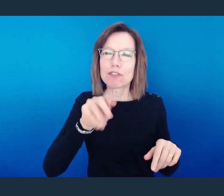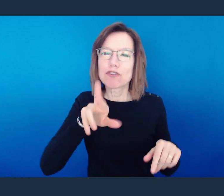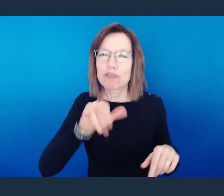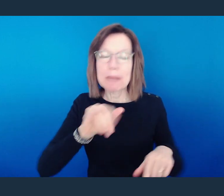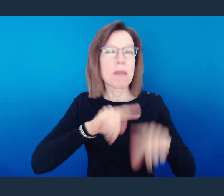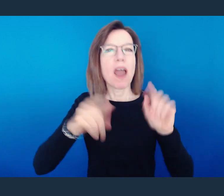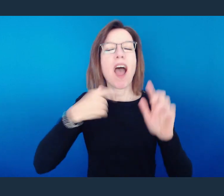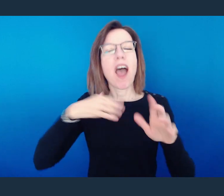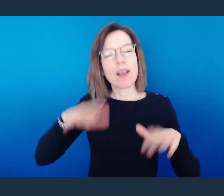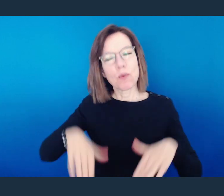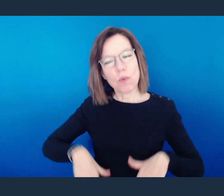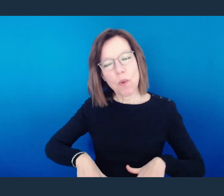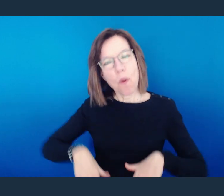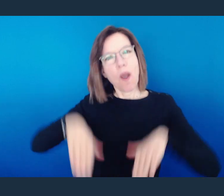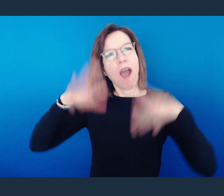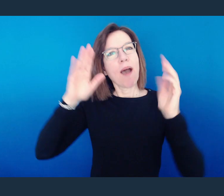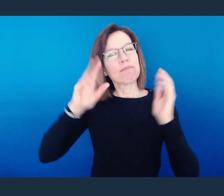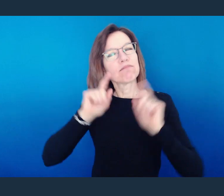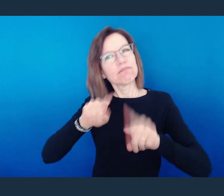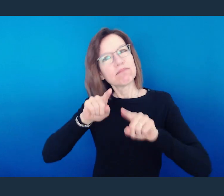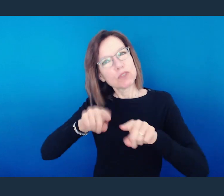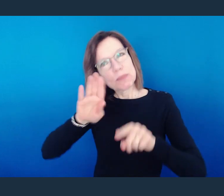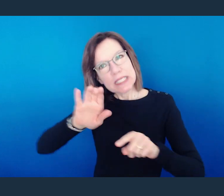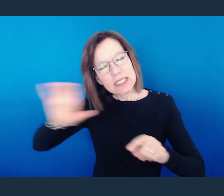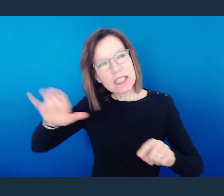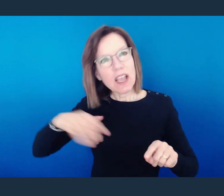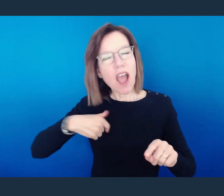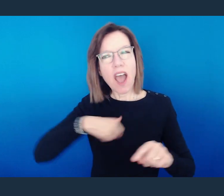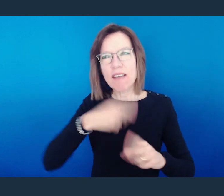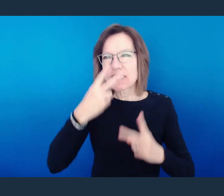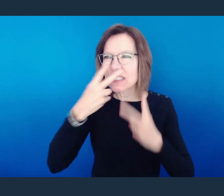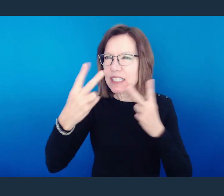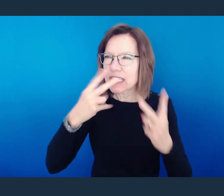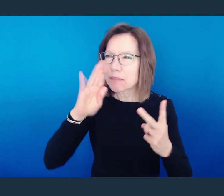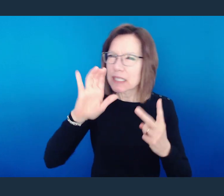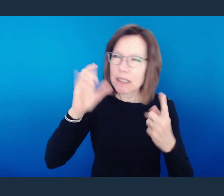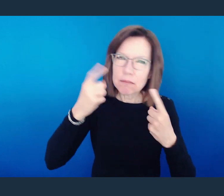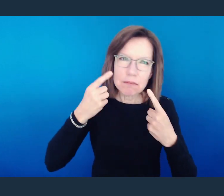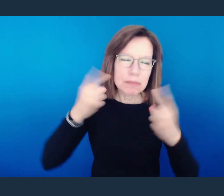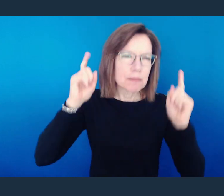I've grown up at Bethany, and I've seen the amazing things that we've been able to accomplish